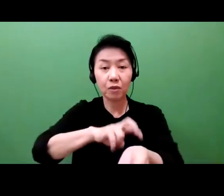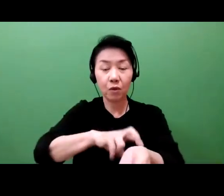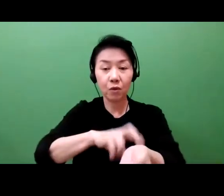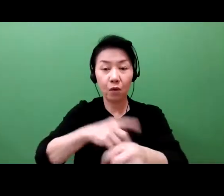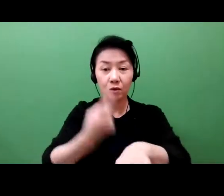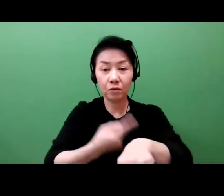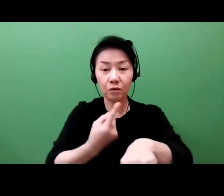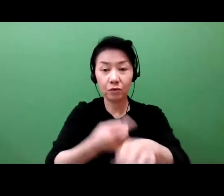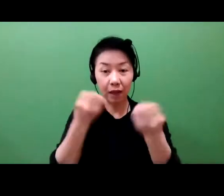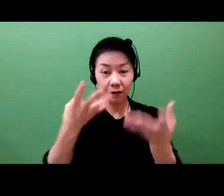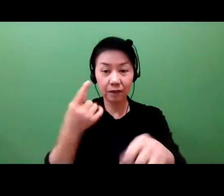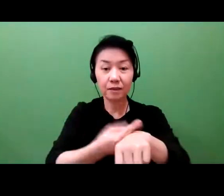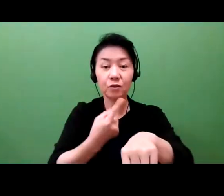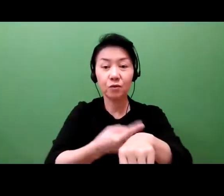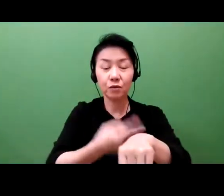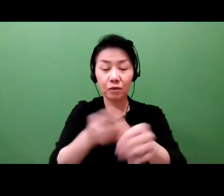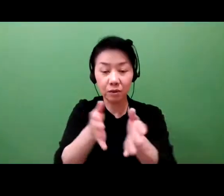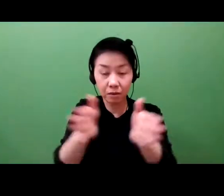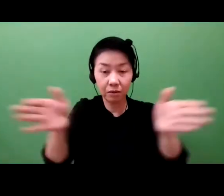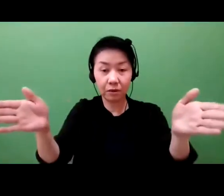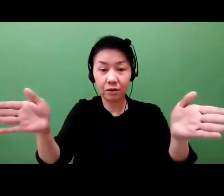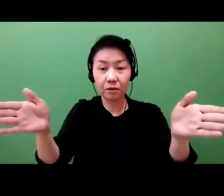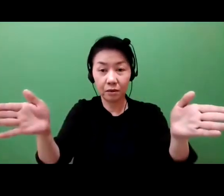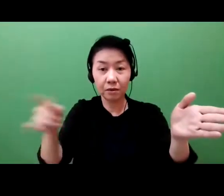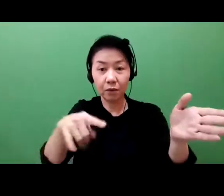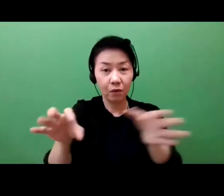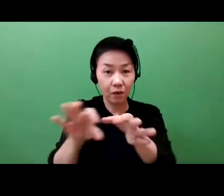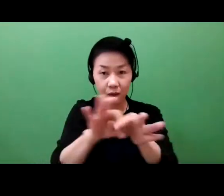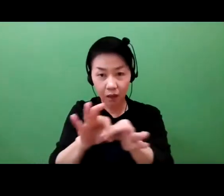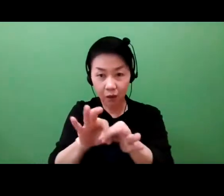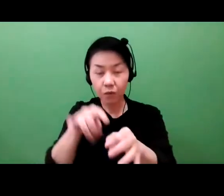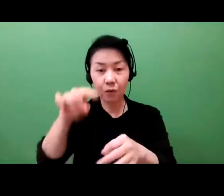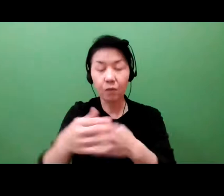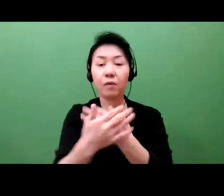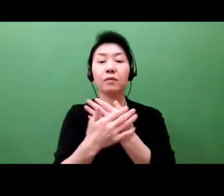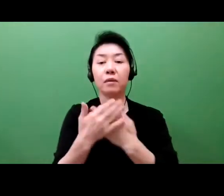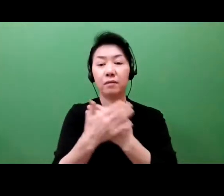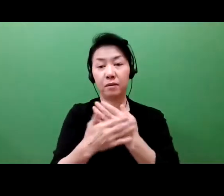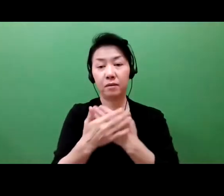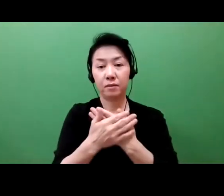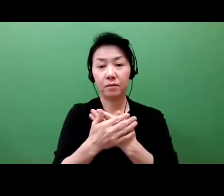When we think about that value chain, it still often starts with a university